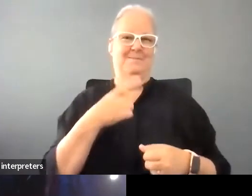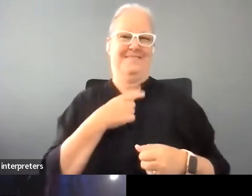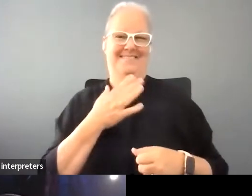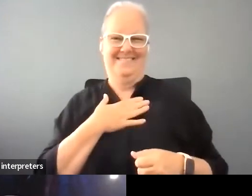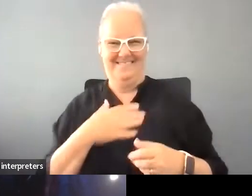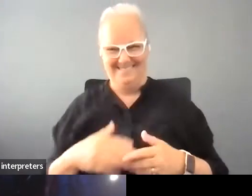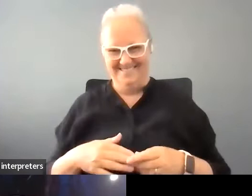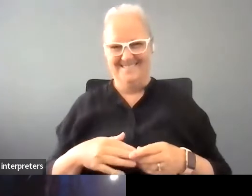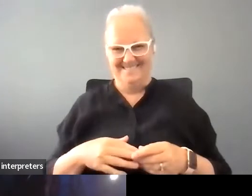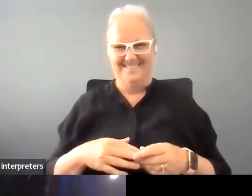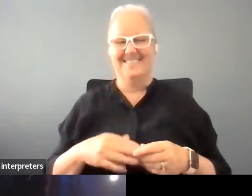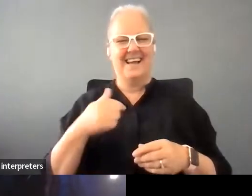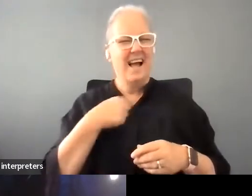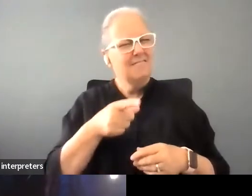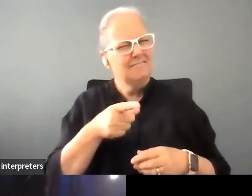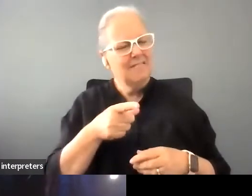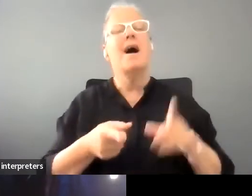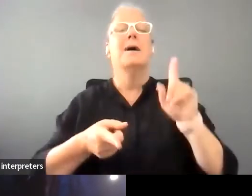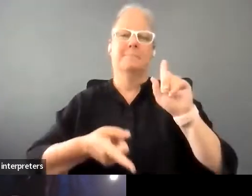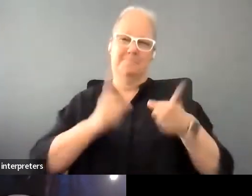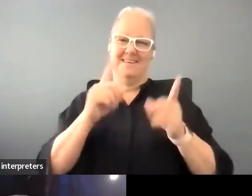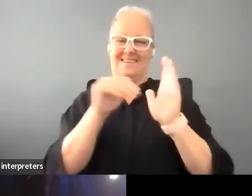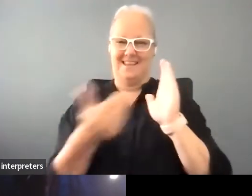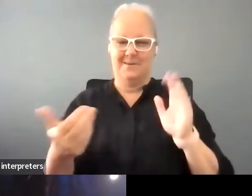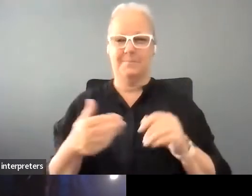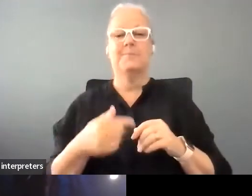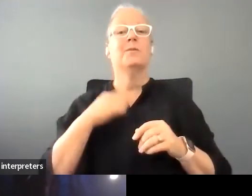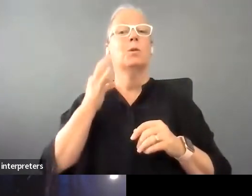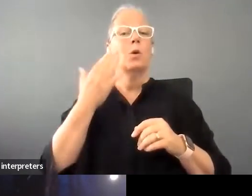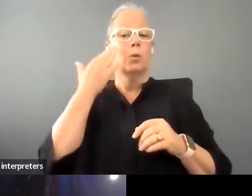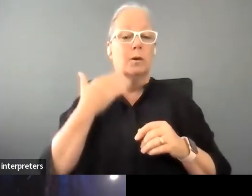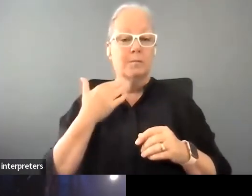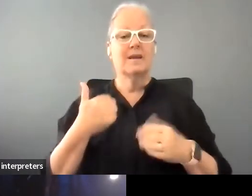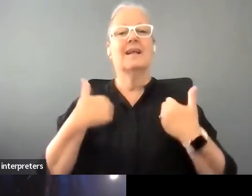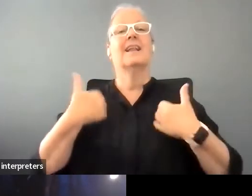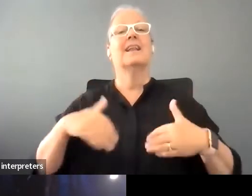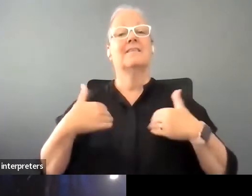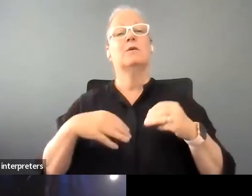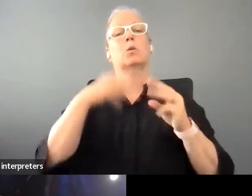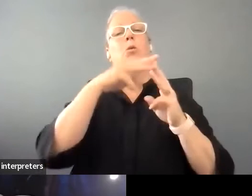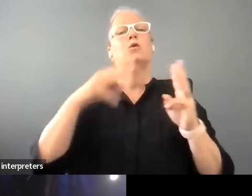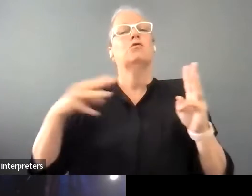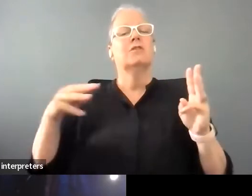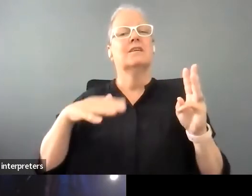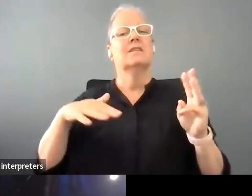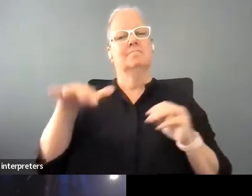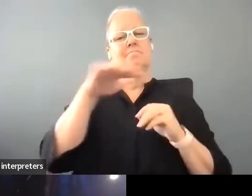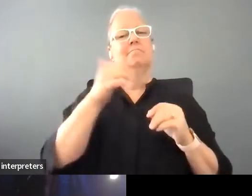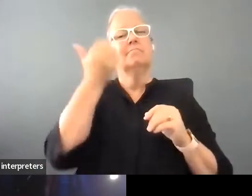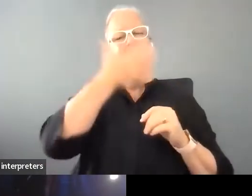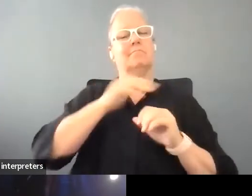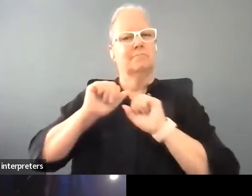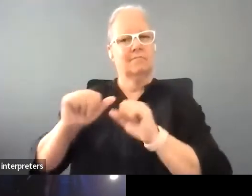because I didn't get it sorry, I'm a white woman I live on Wiradjuri land in Thornbury and I'm